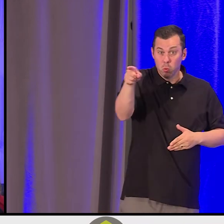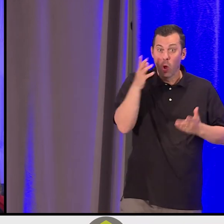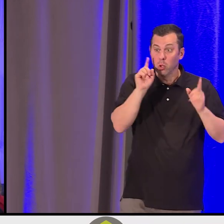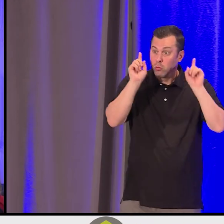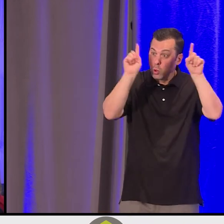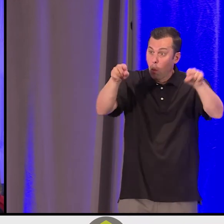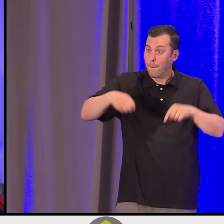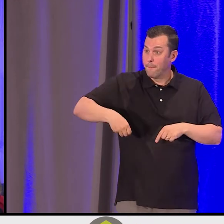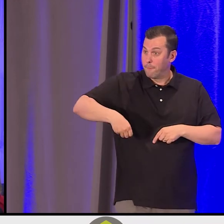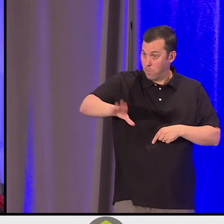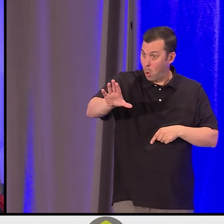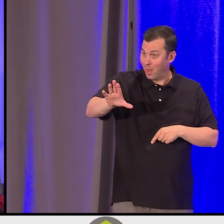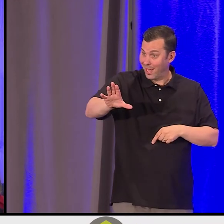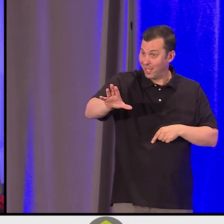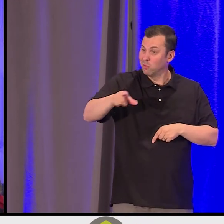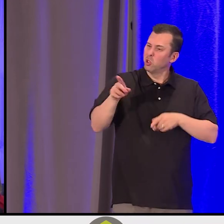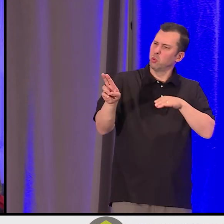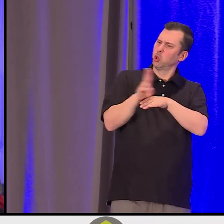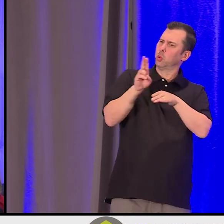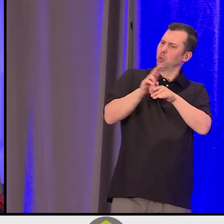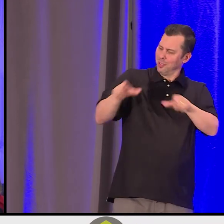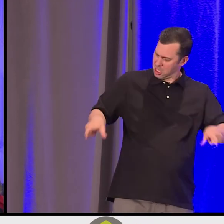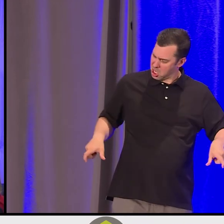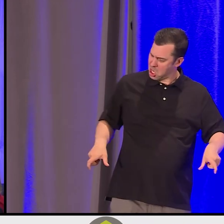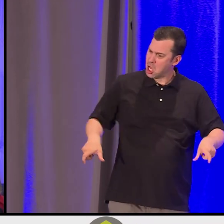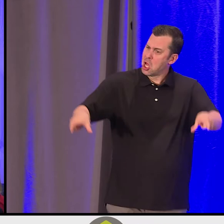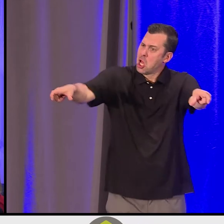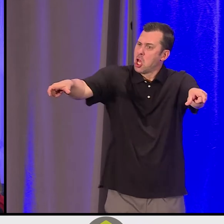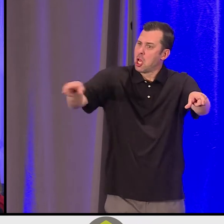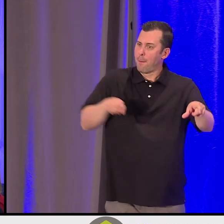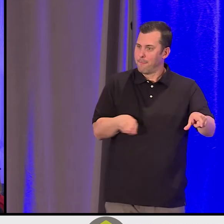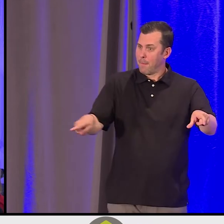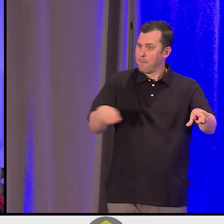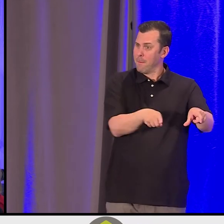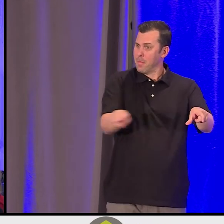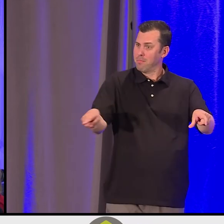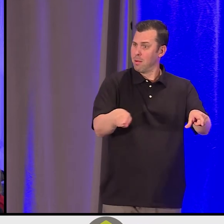And so with the work we do, we encourage gentleness. It's changed in the area even of therapy.